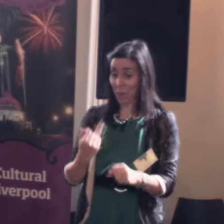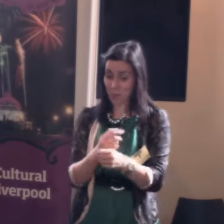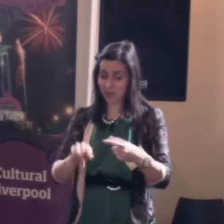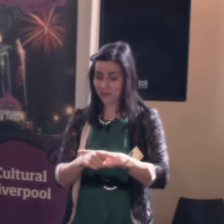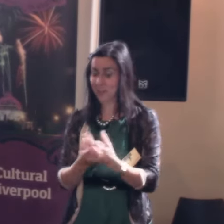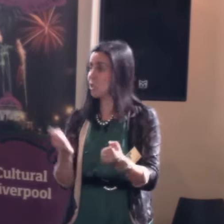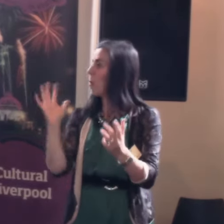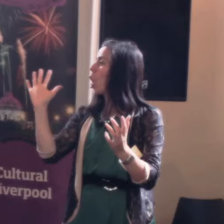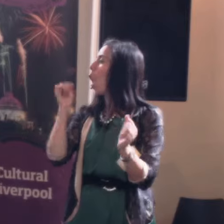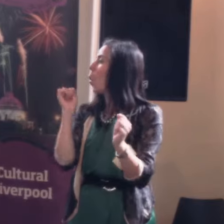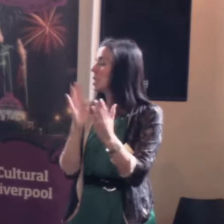I've still got the cold hands to prove it